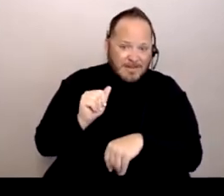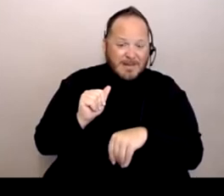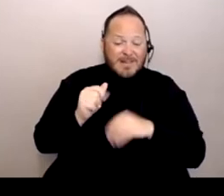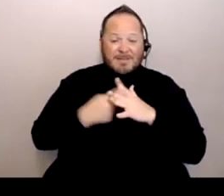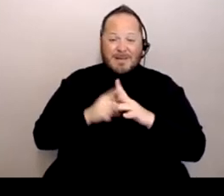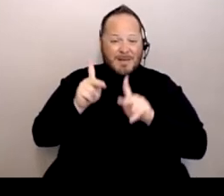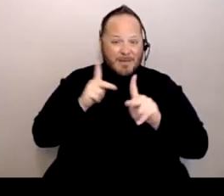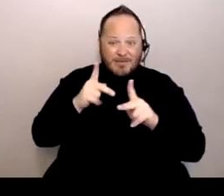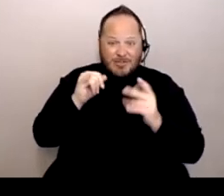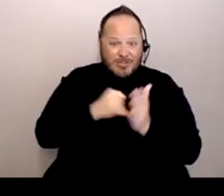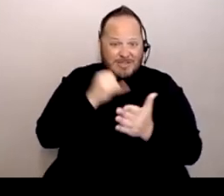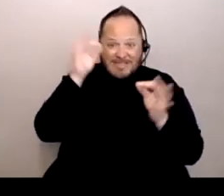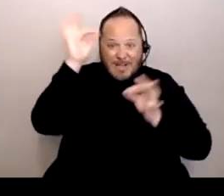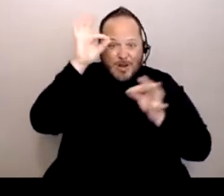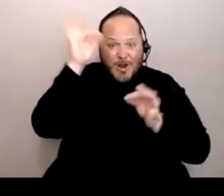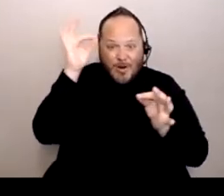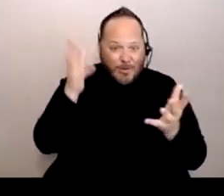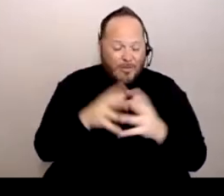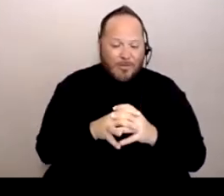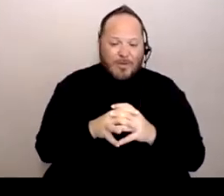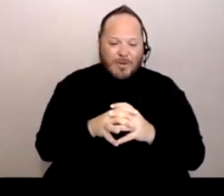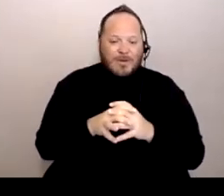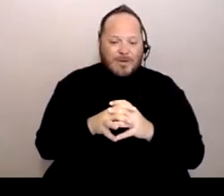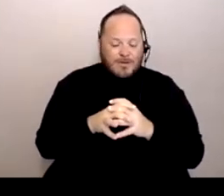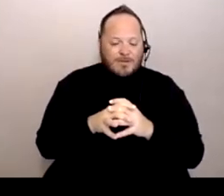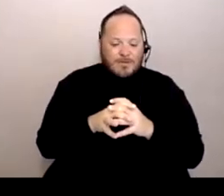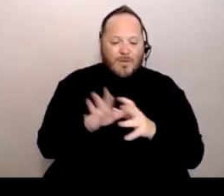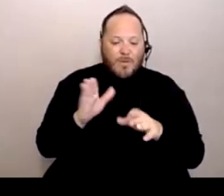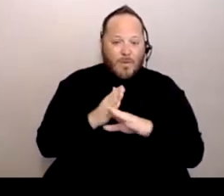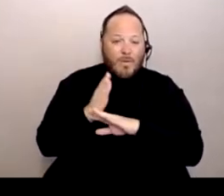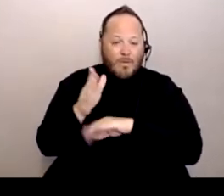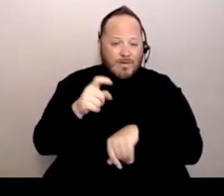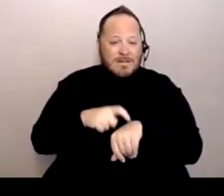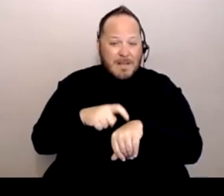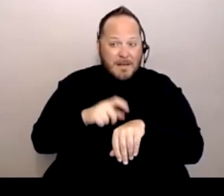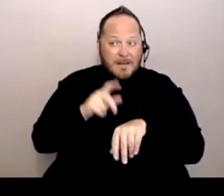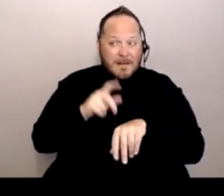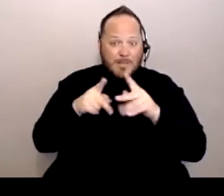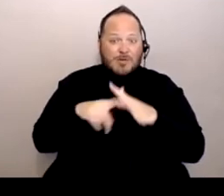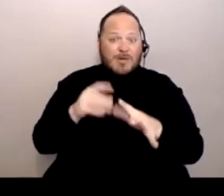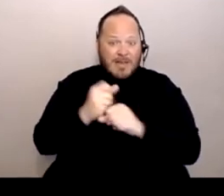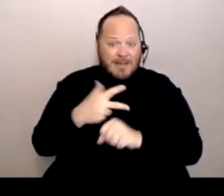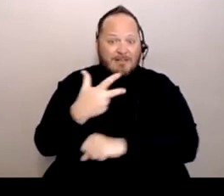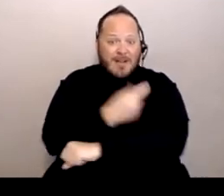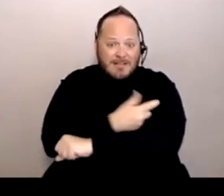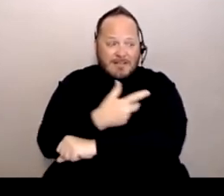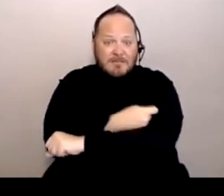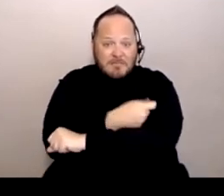And so, you know, over time when more people started getting the vaccines, we were able to understand that a little bit better.